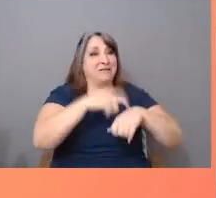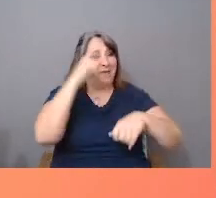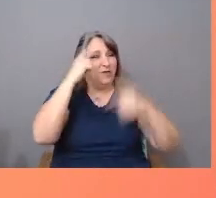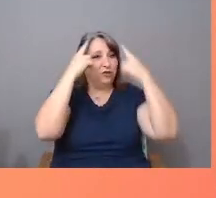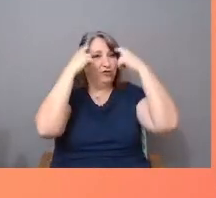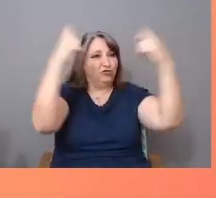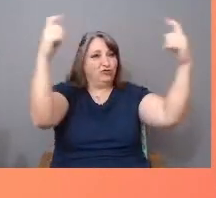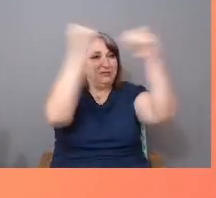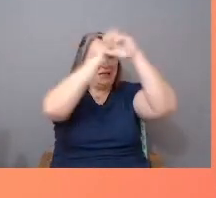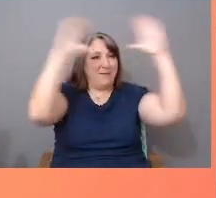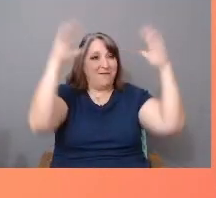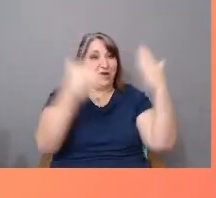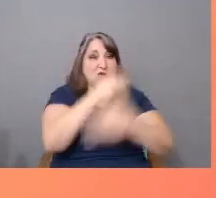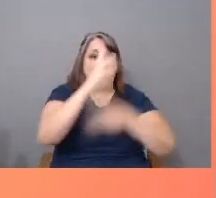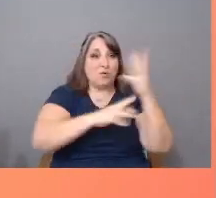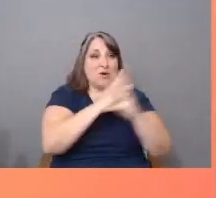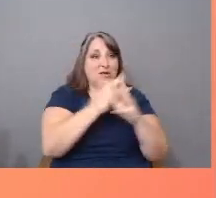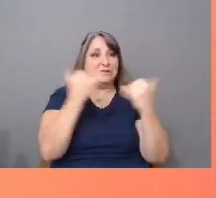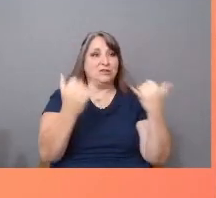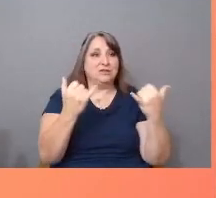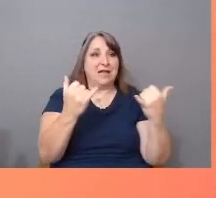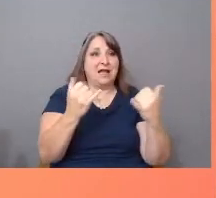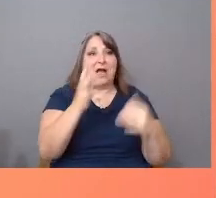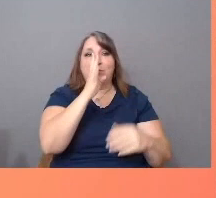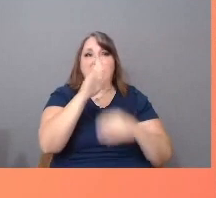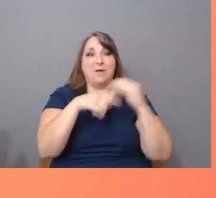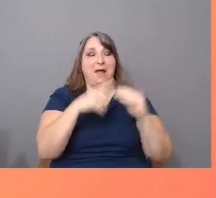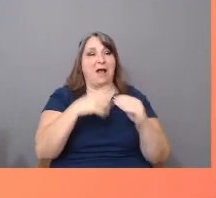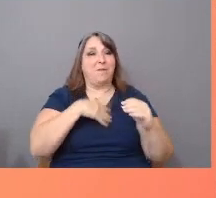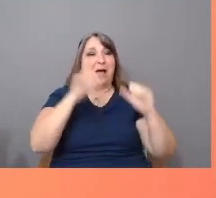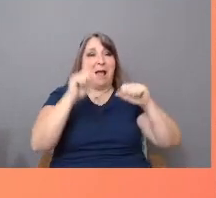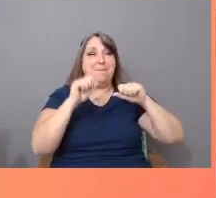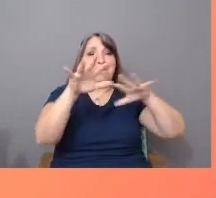Today, I'll talk about my magic realist explorations